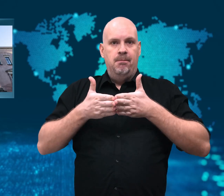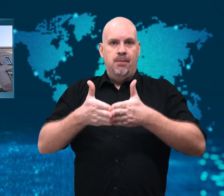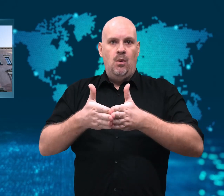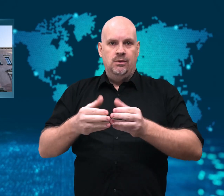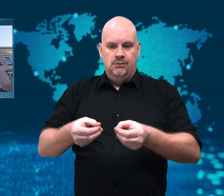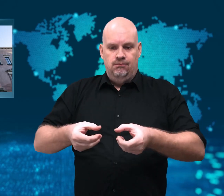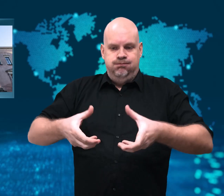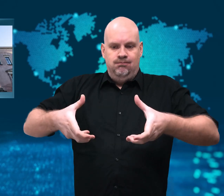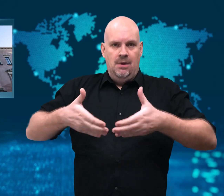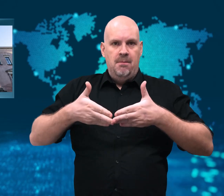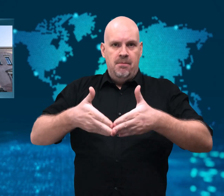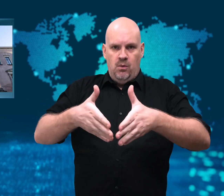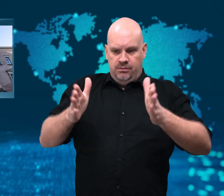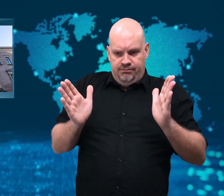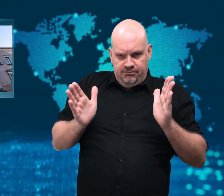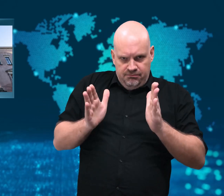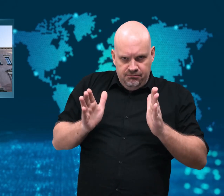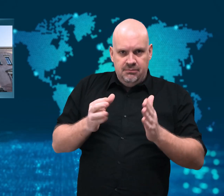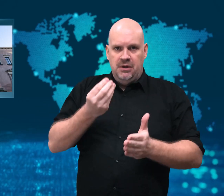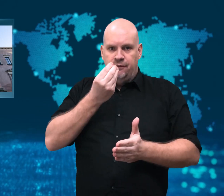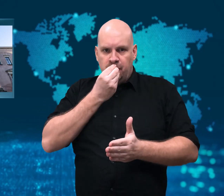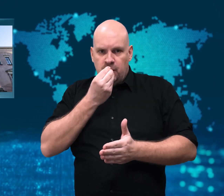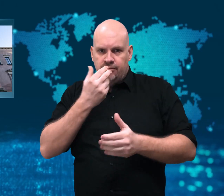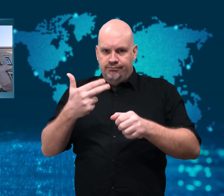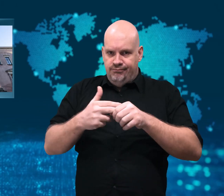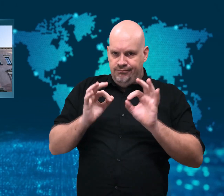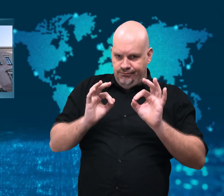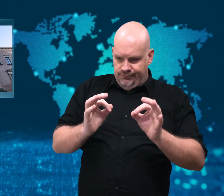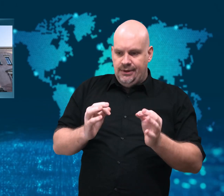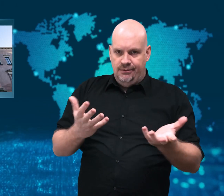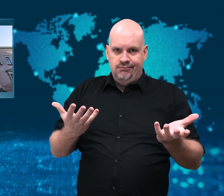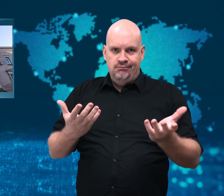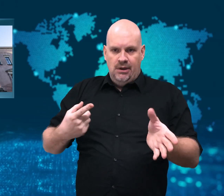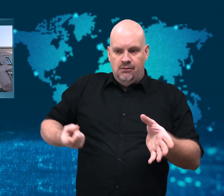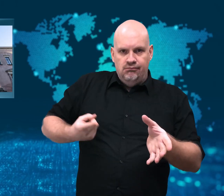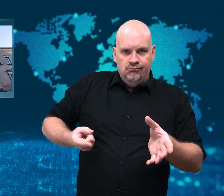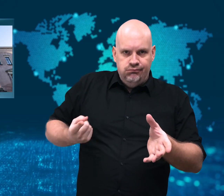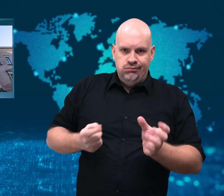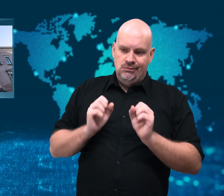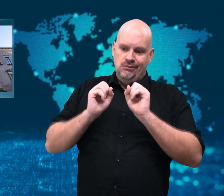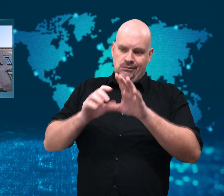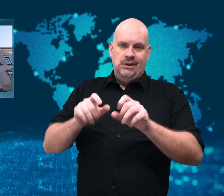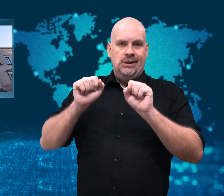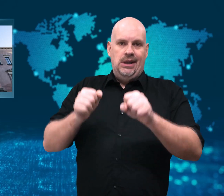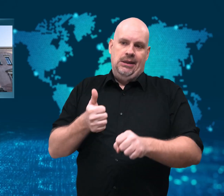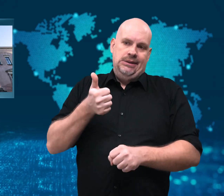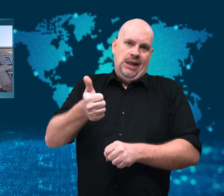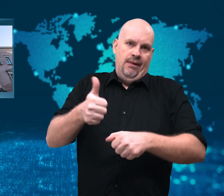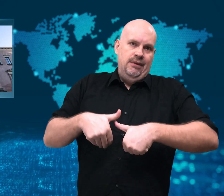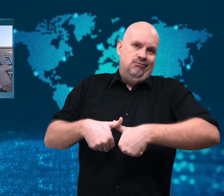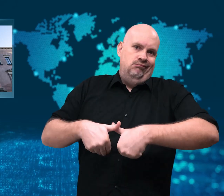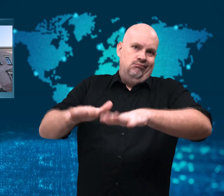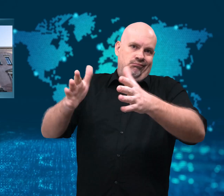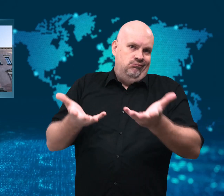small inflatable boat and motor to transport them to land.